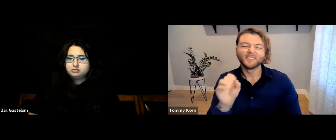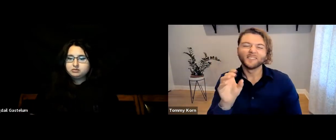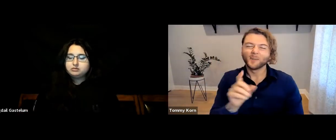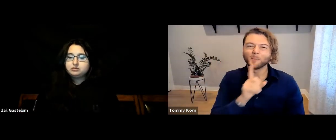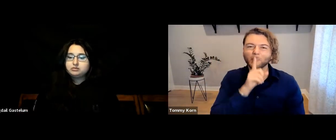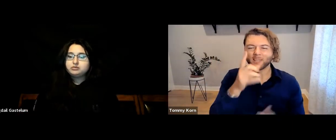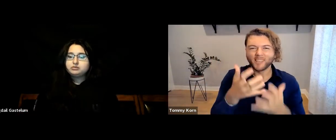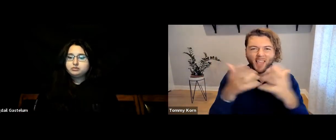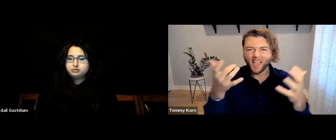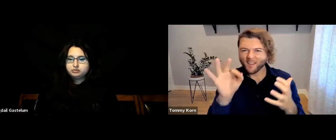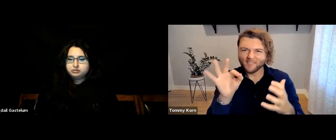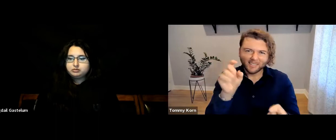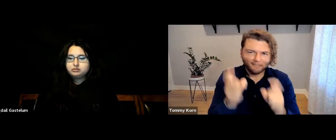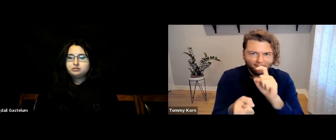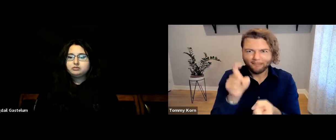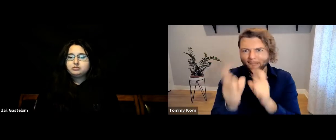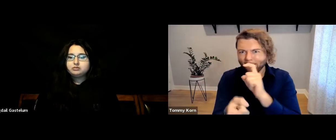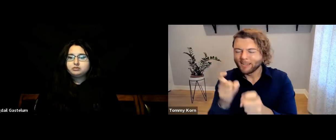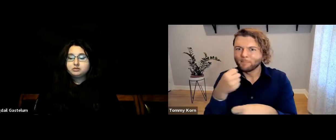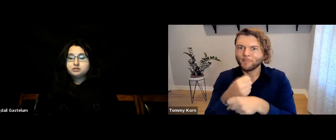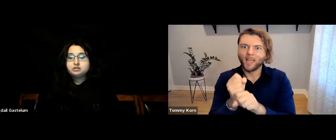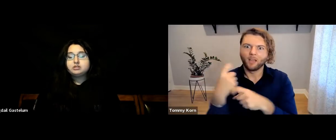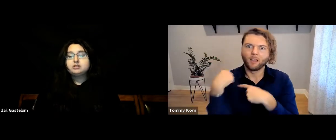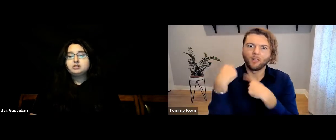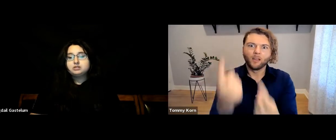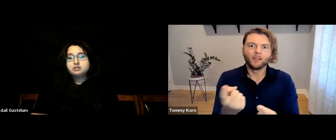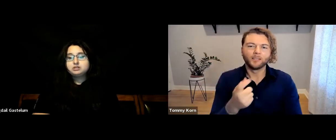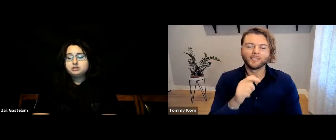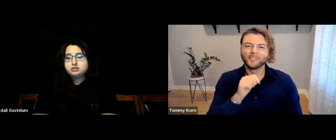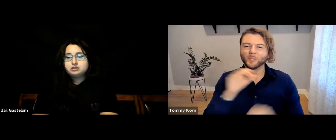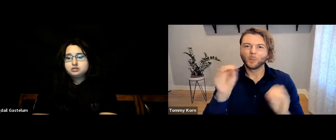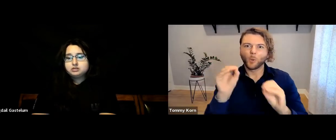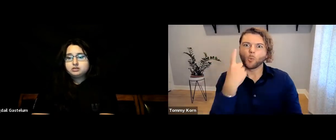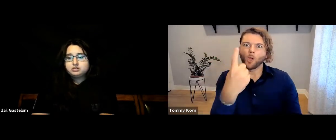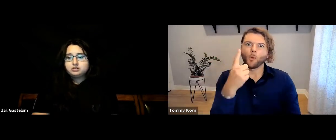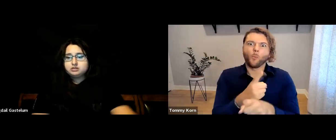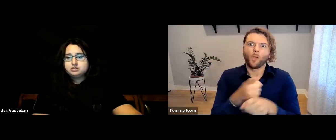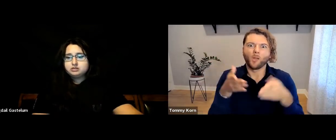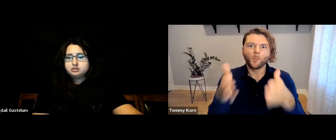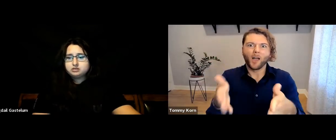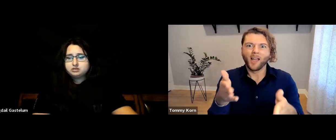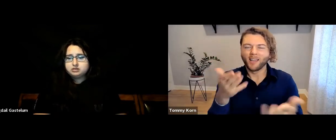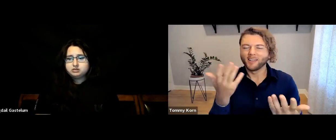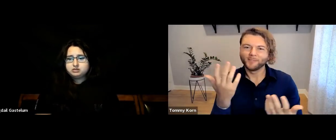You have to make modifications, but there’s no correct way to tackle this situation.